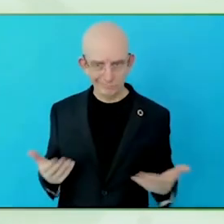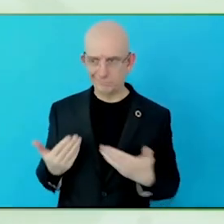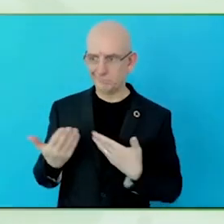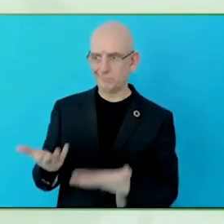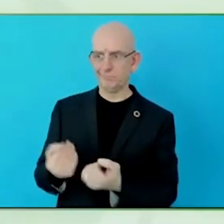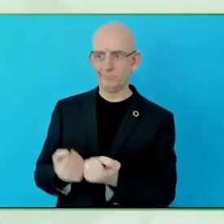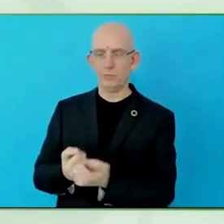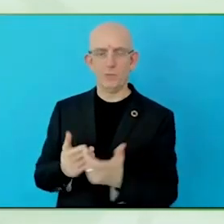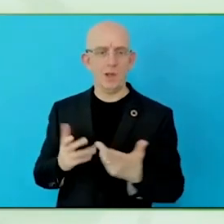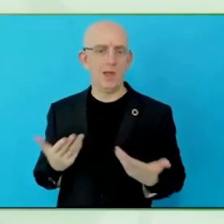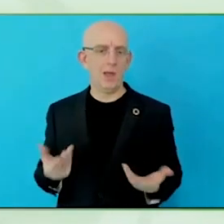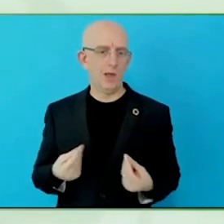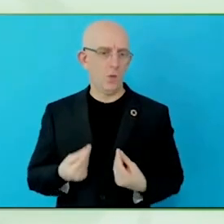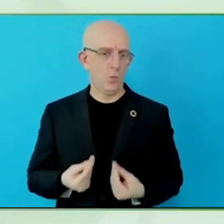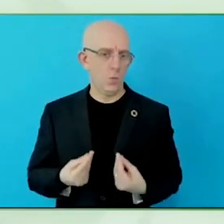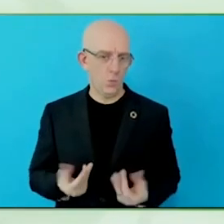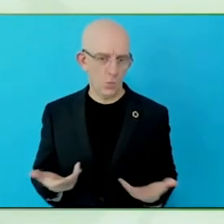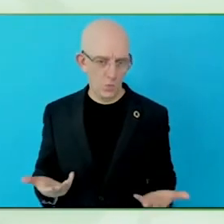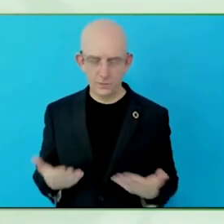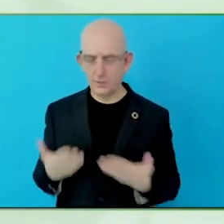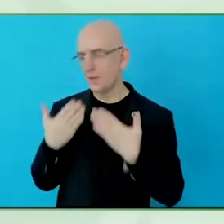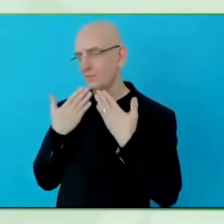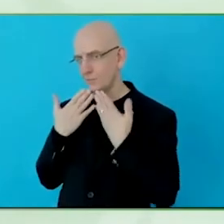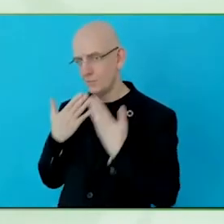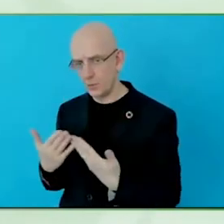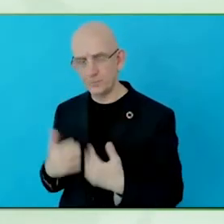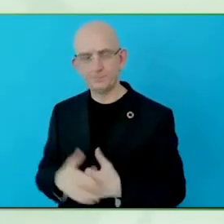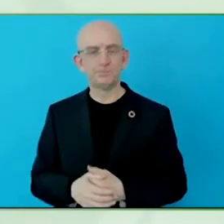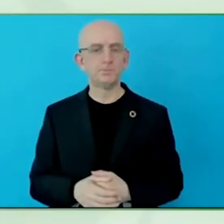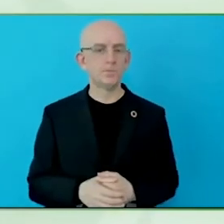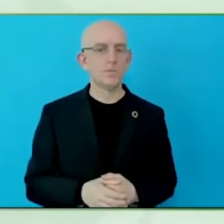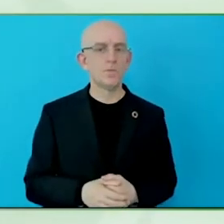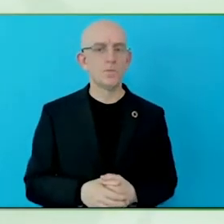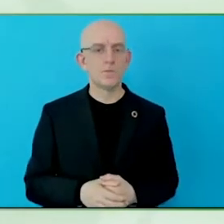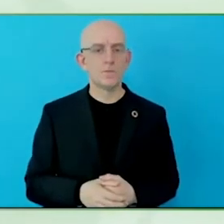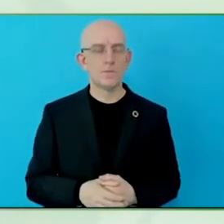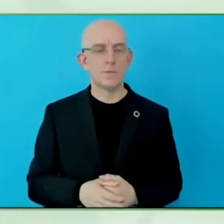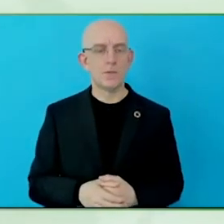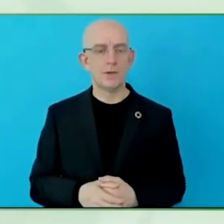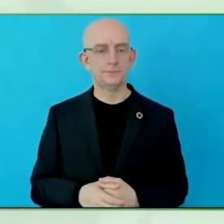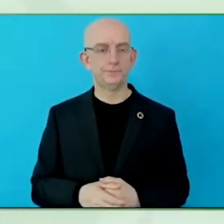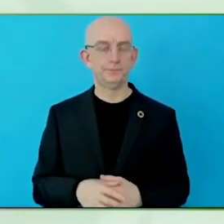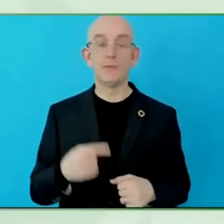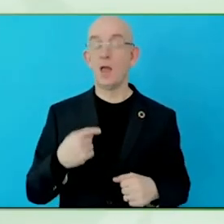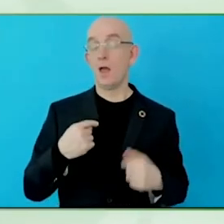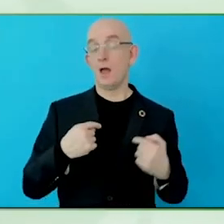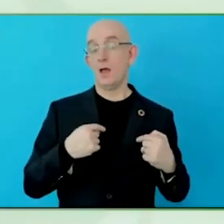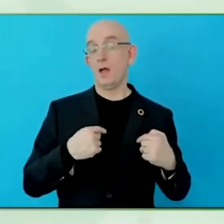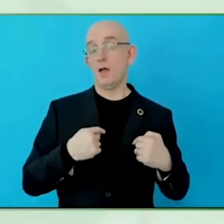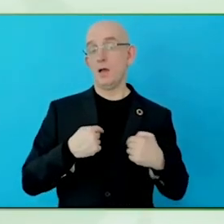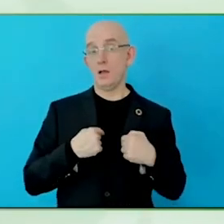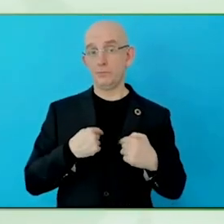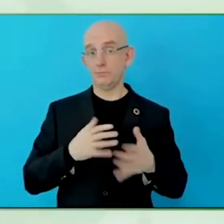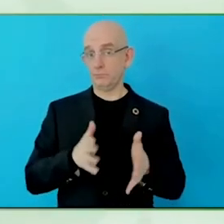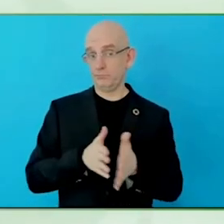I would say there are areas where we are quite mature in understanding and communicating with customers with disabilities,